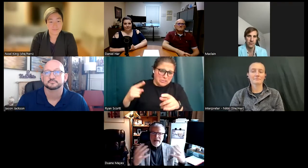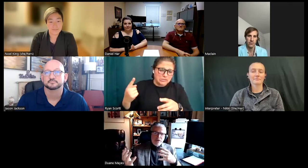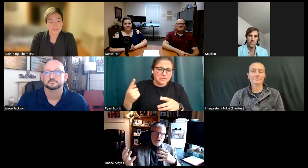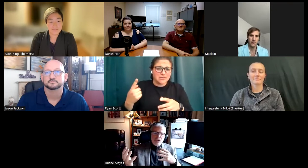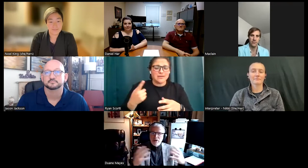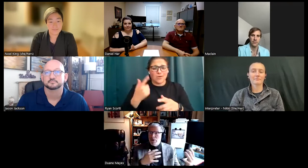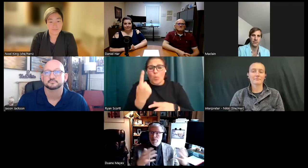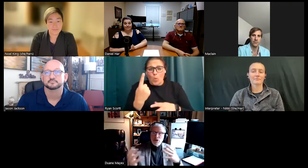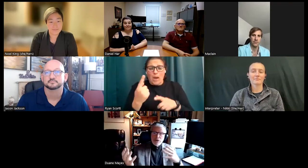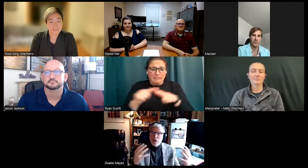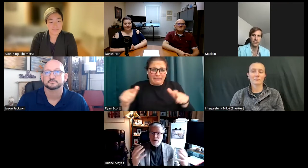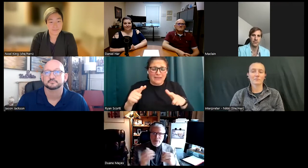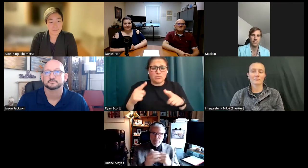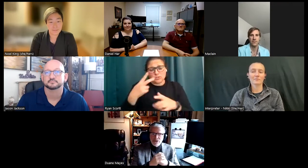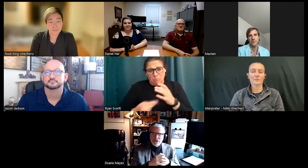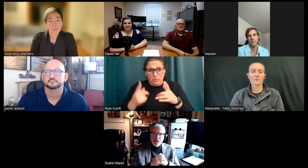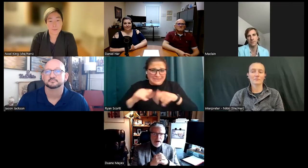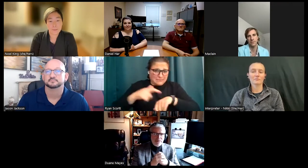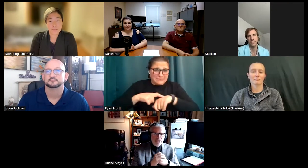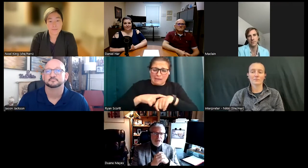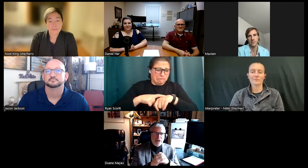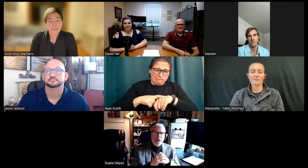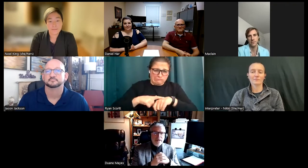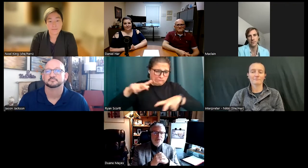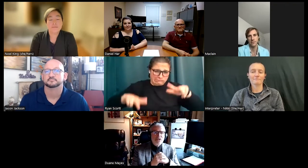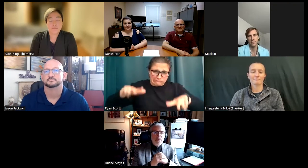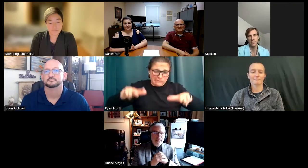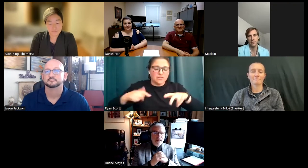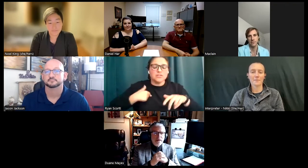language or you butcher both languages. So, I'm just going to go ahead and speak